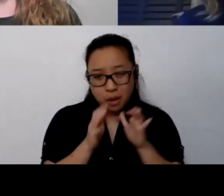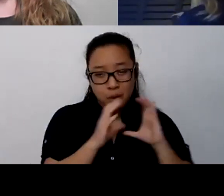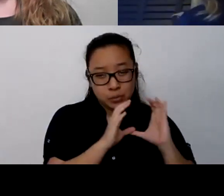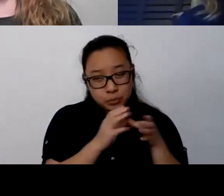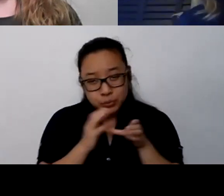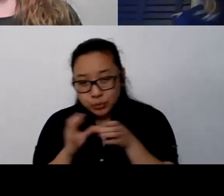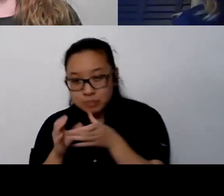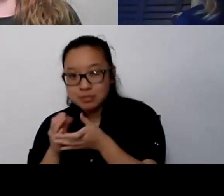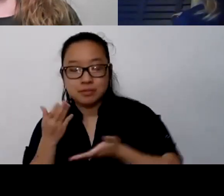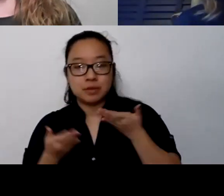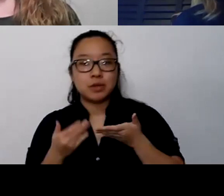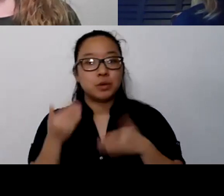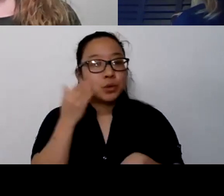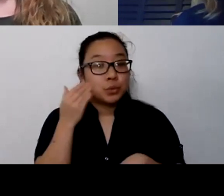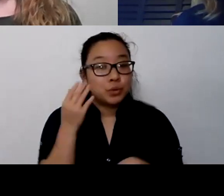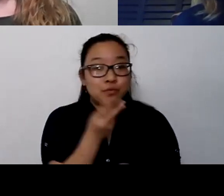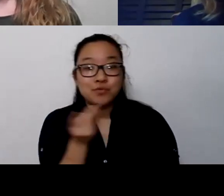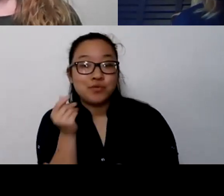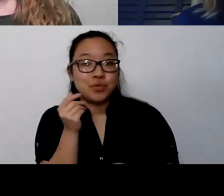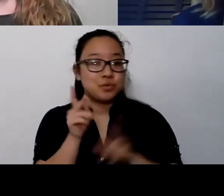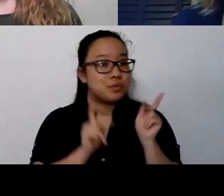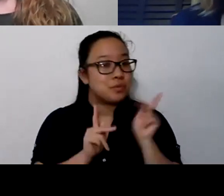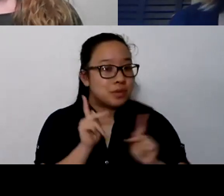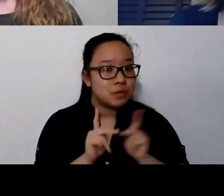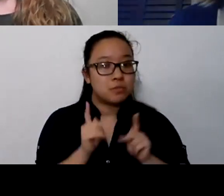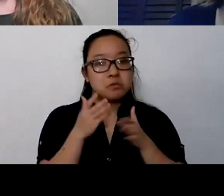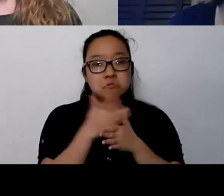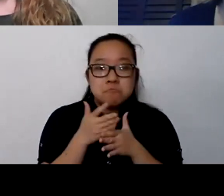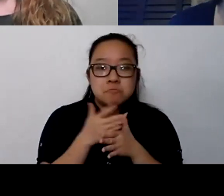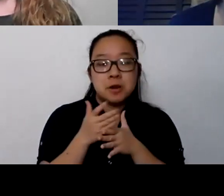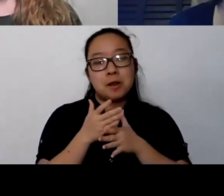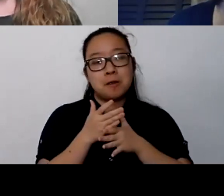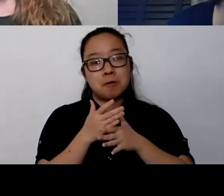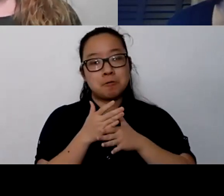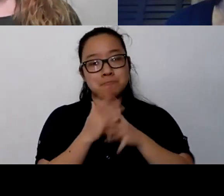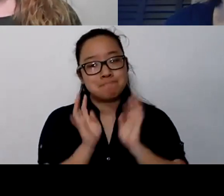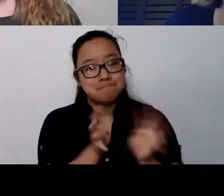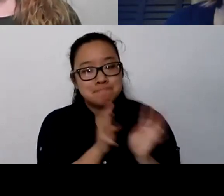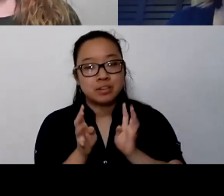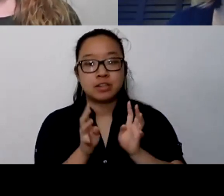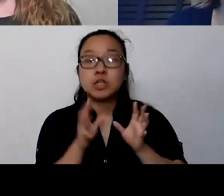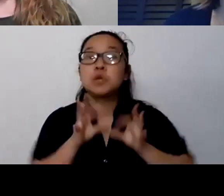and share your experience. It's important to know that you're not alone.